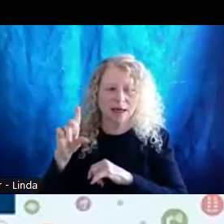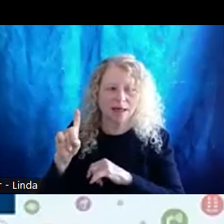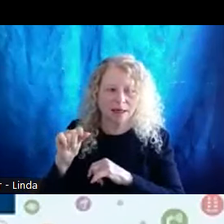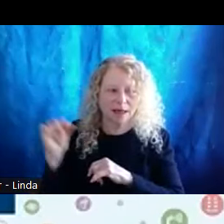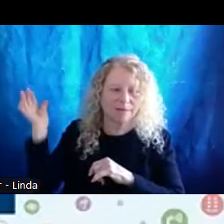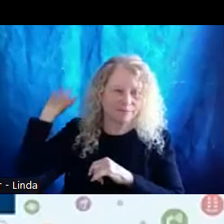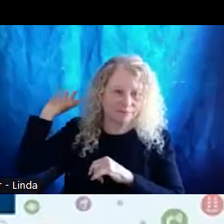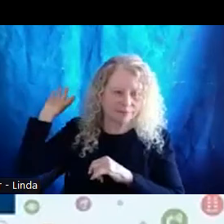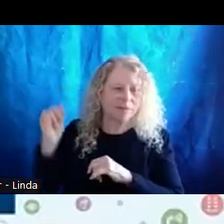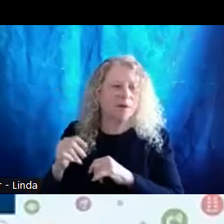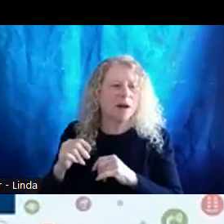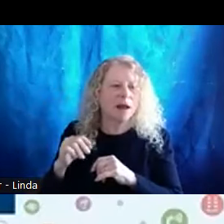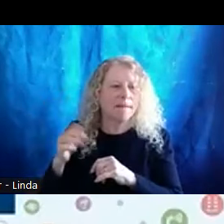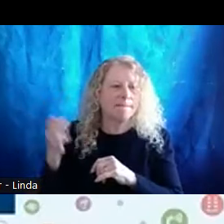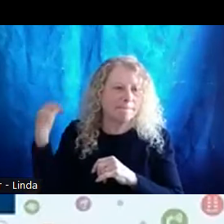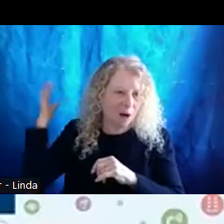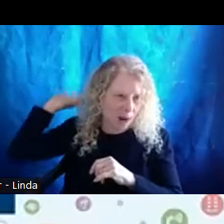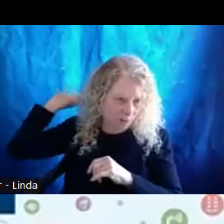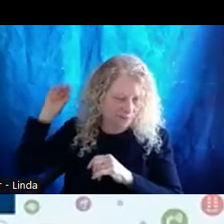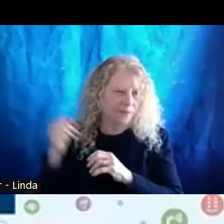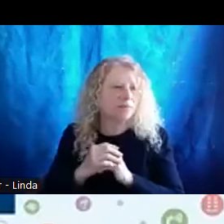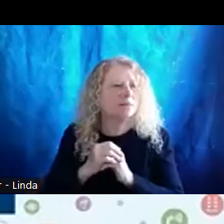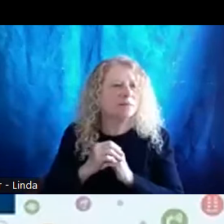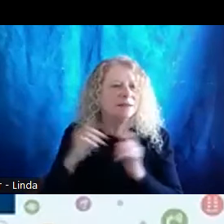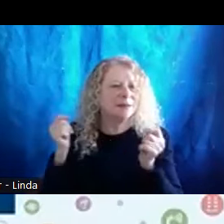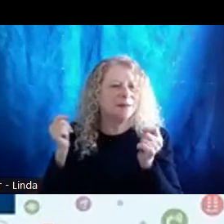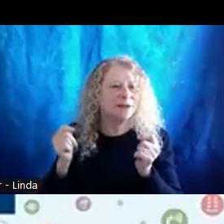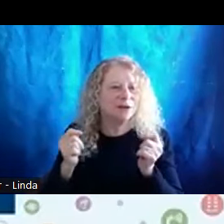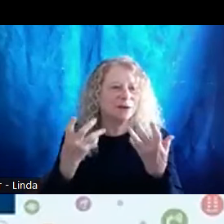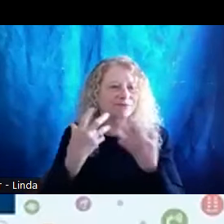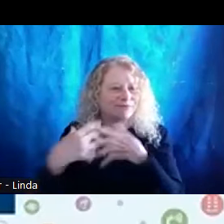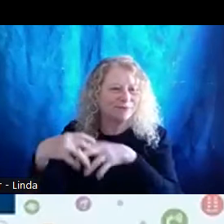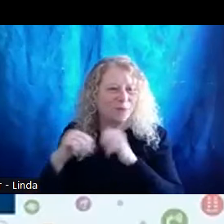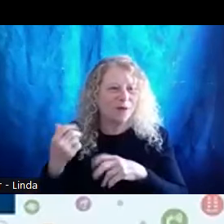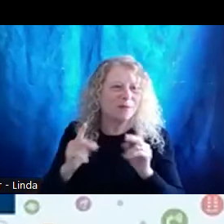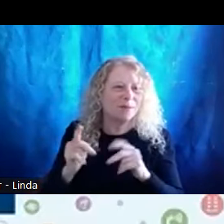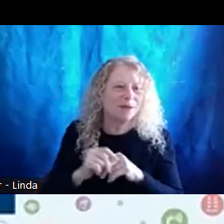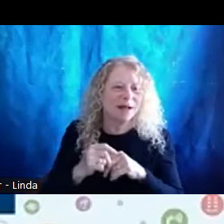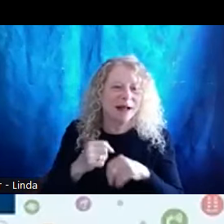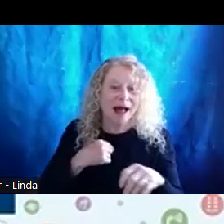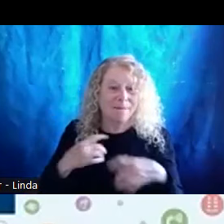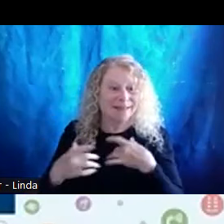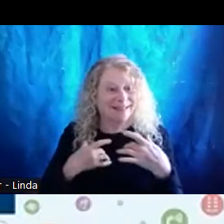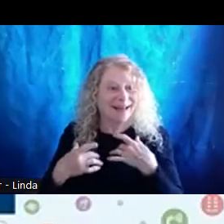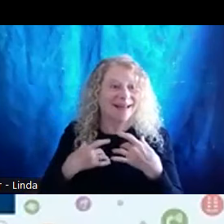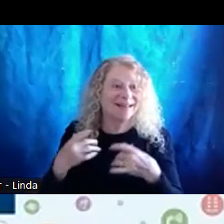ADA 33 celebration background. So align with everybody. I'm excited and welcome everybody for